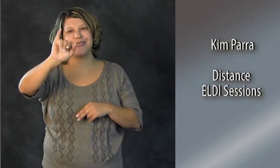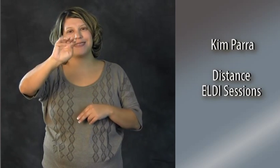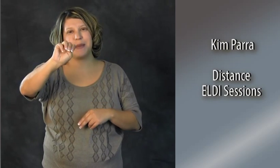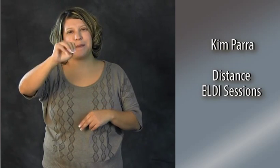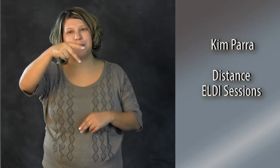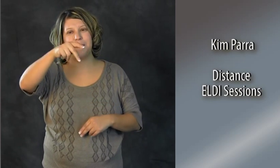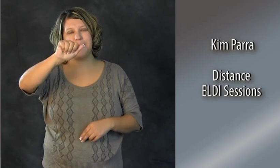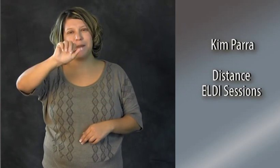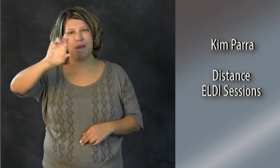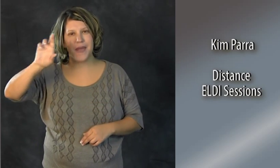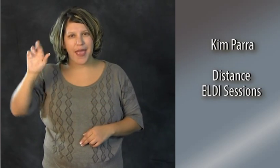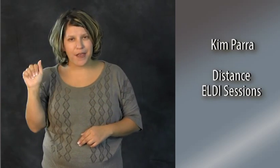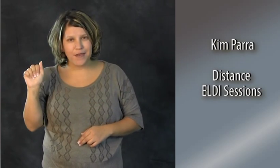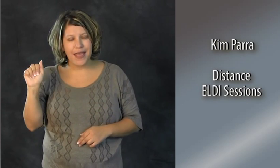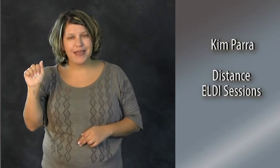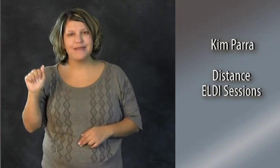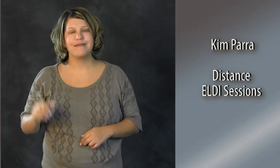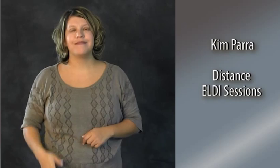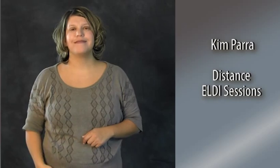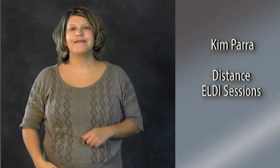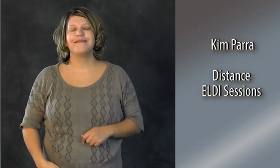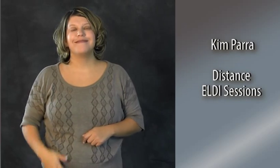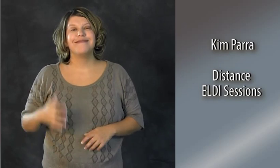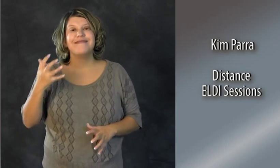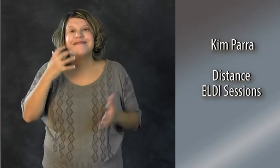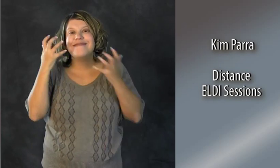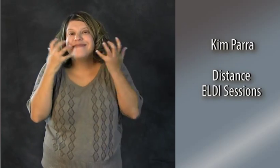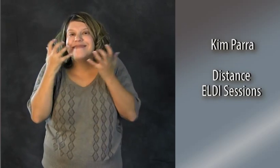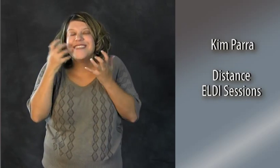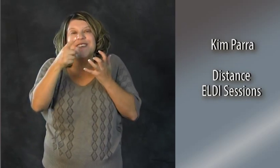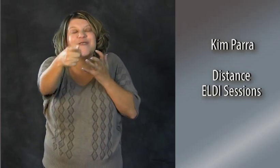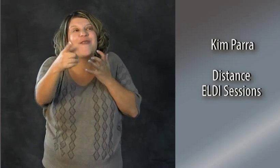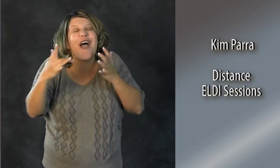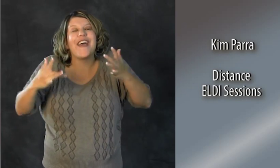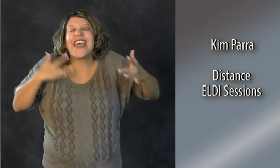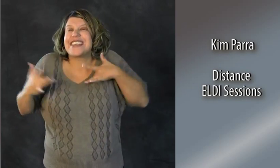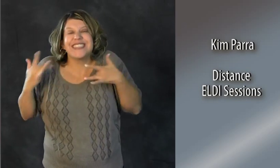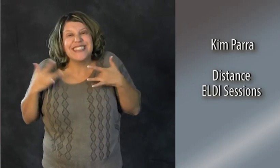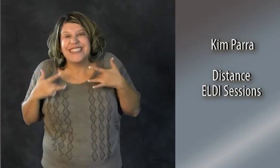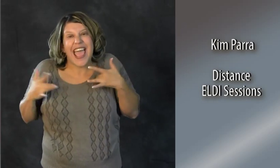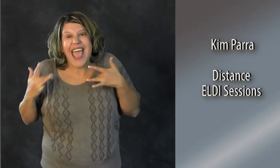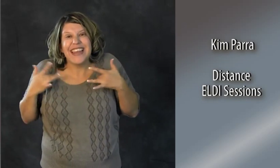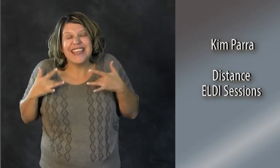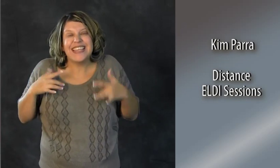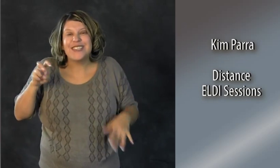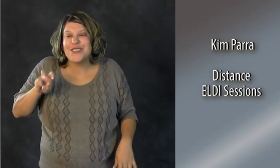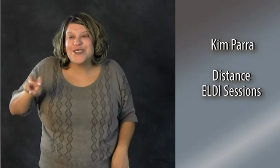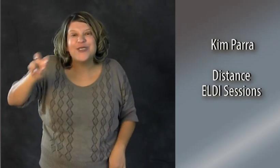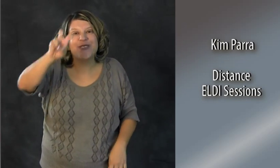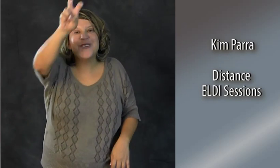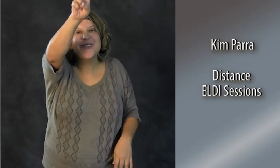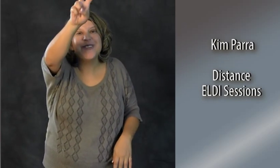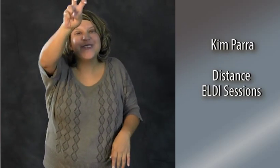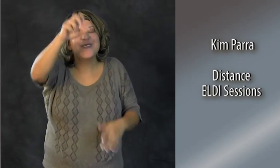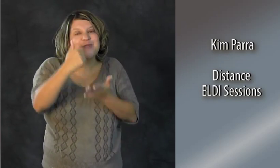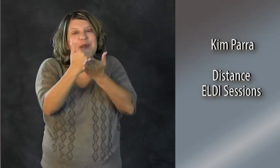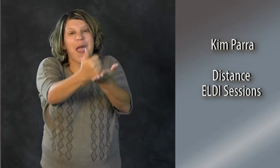Hi, my name is Kim Parra. Wow! Are you so excited to start this journey